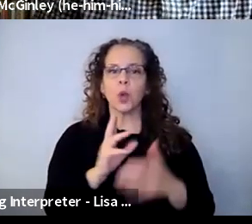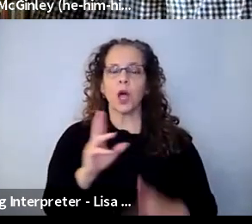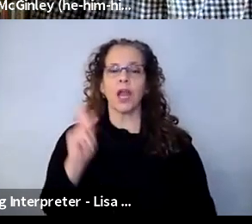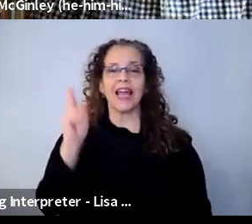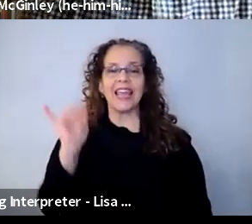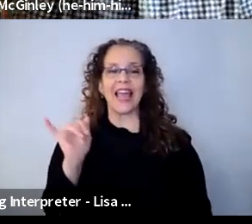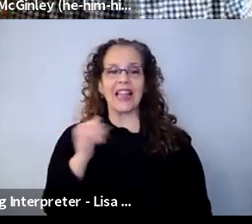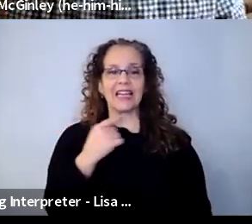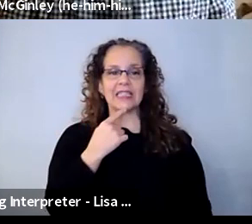Alex Santiago-Jirau: Did all of that. Yeah.